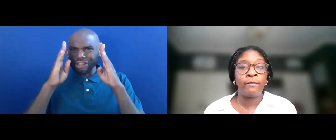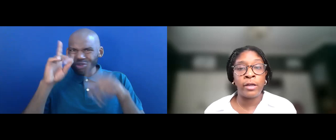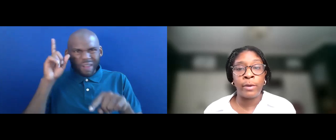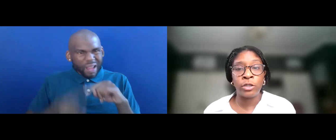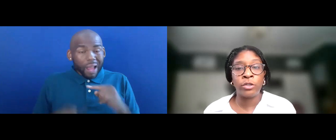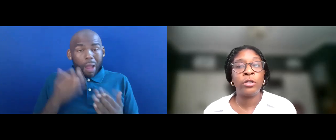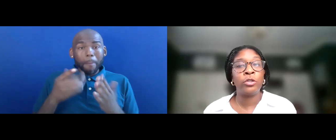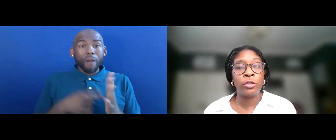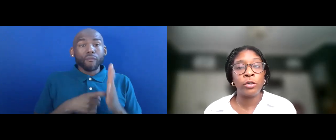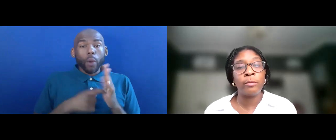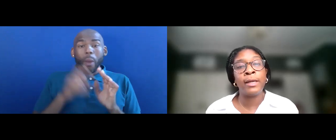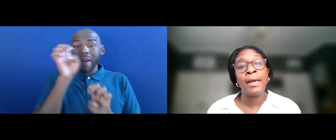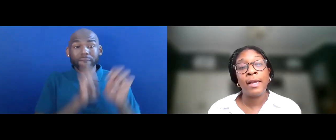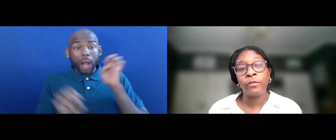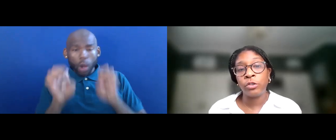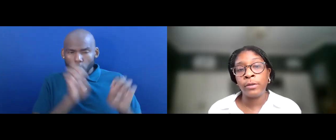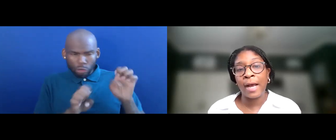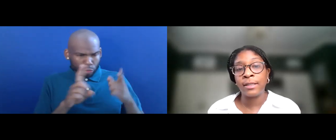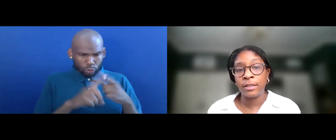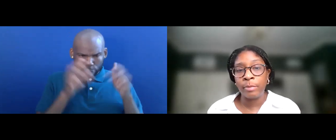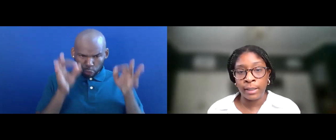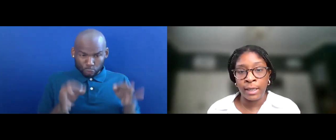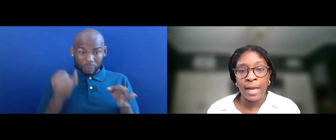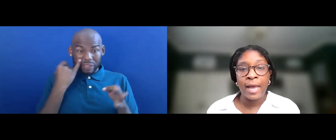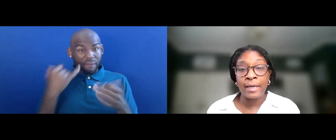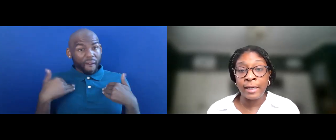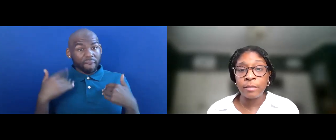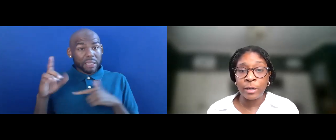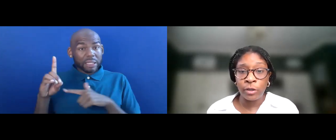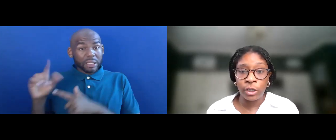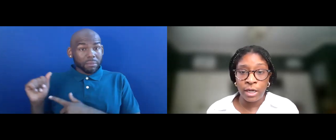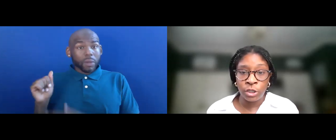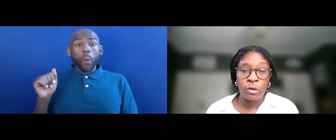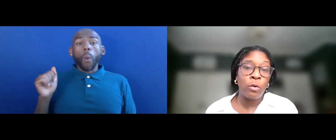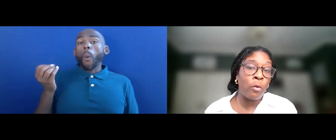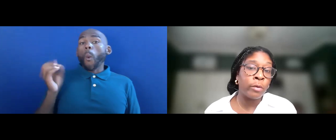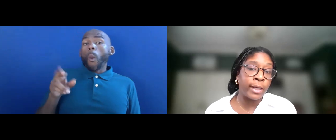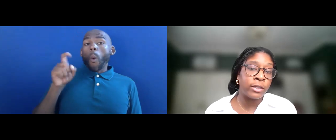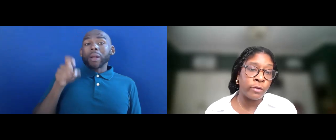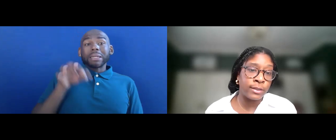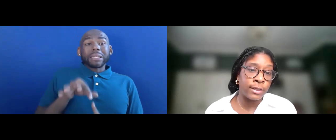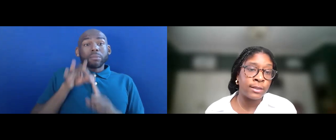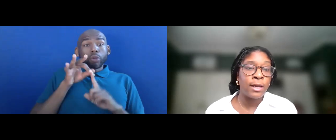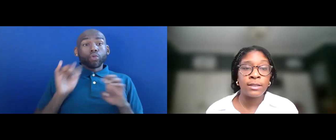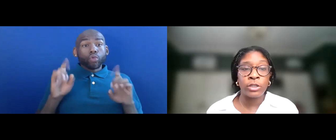EVALUATION TO DETERMINE IF THE STUDENT HAS A DISABILITY AND NEEDS SPECIAL EDUCATION OR RELATED SERVICES SUCH AS